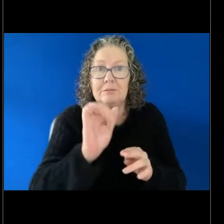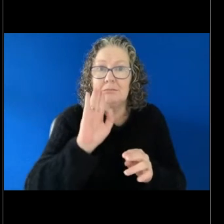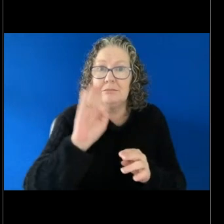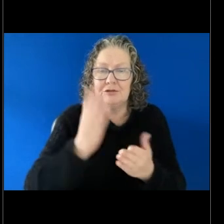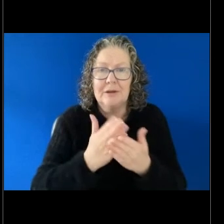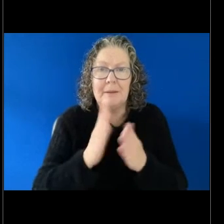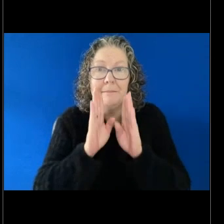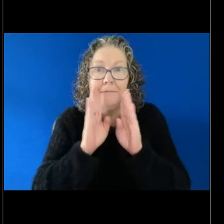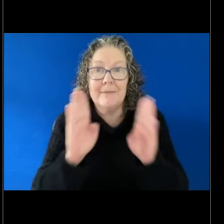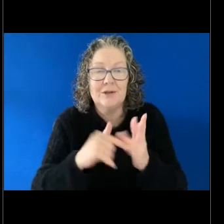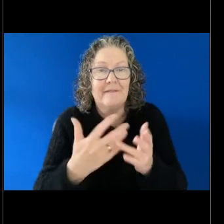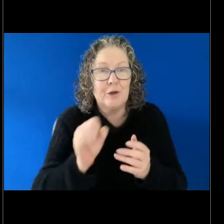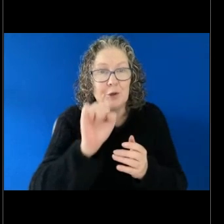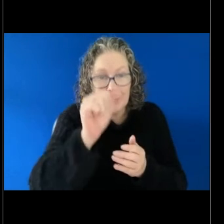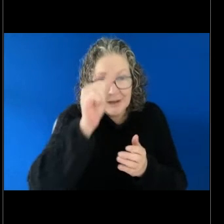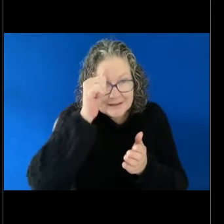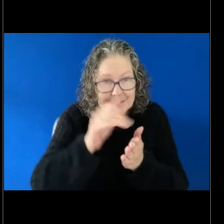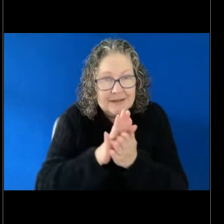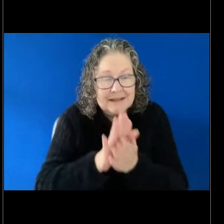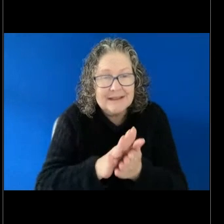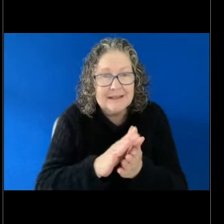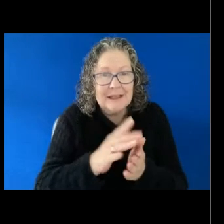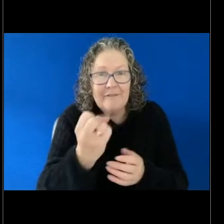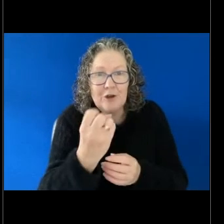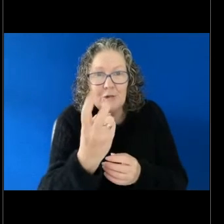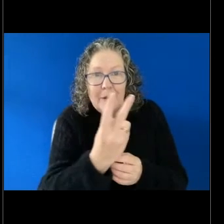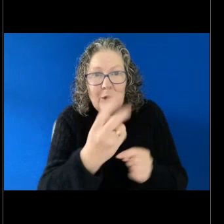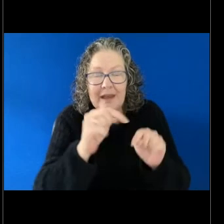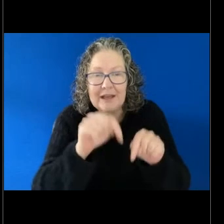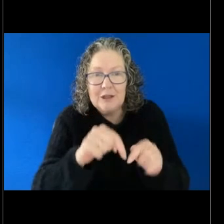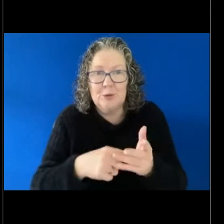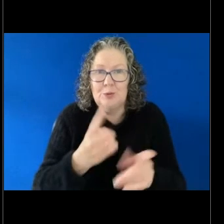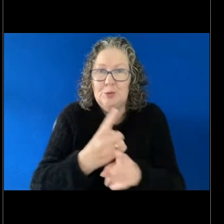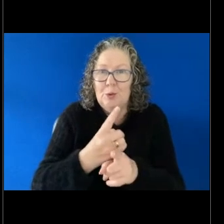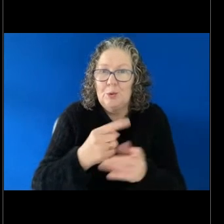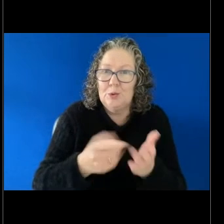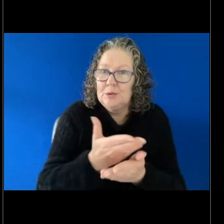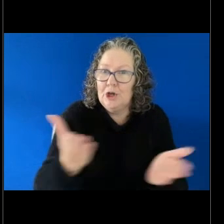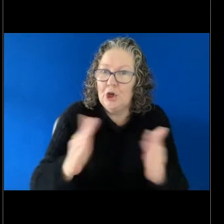expertise, to have you both here to talk to our community workers about how we can help